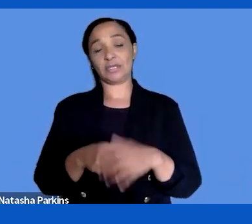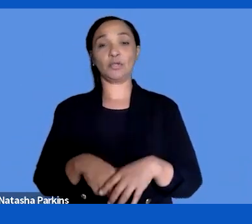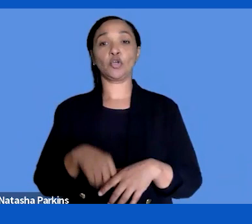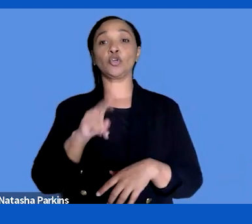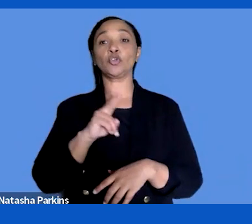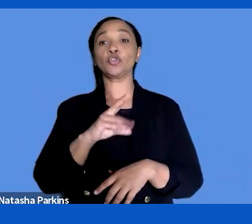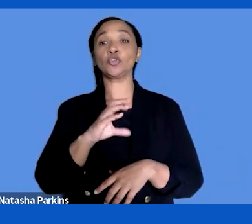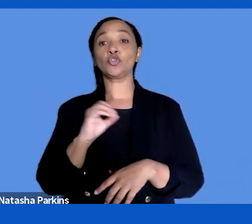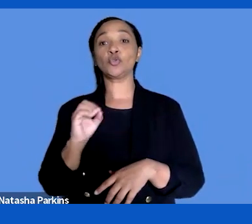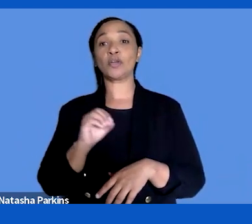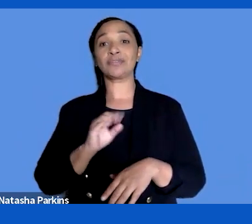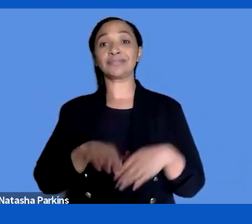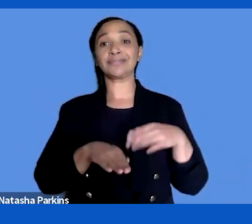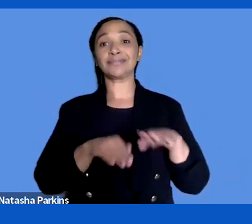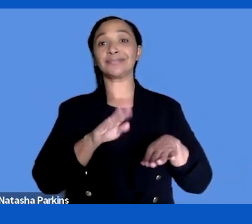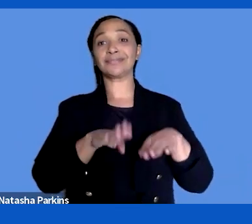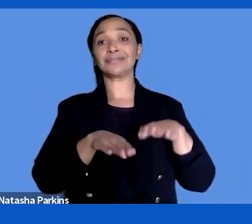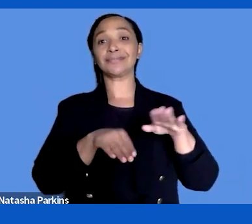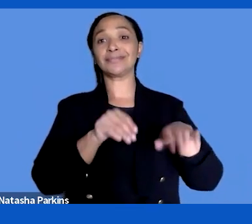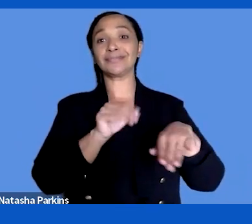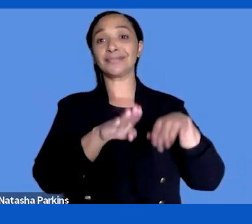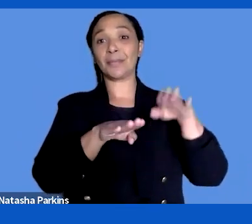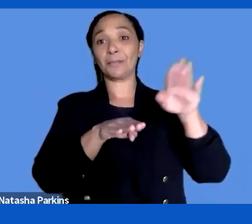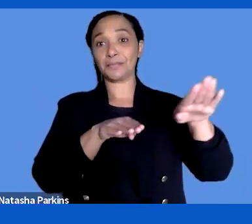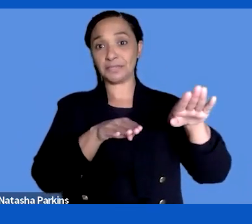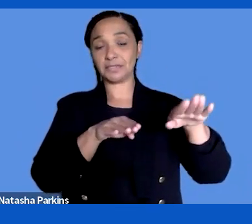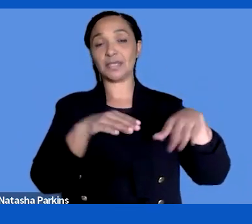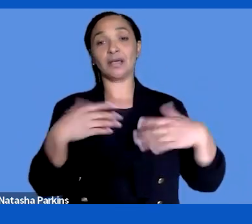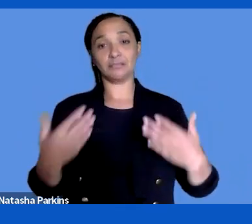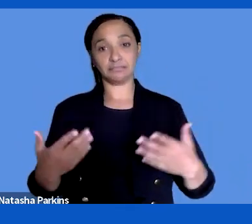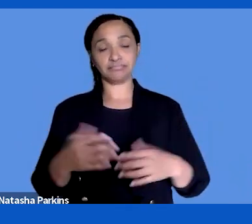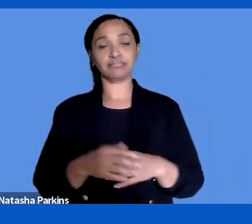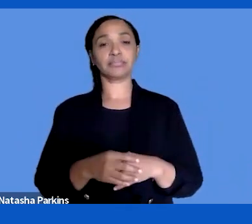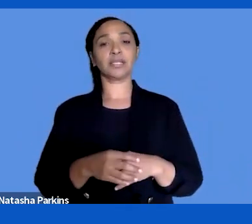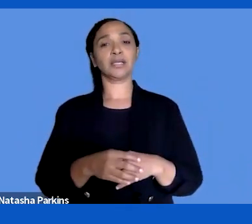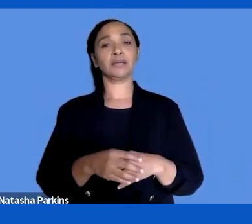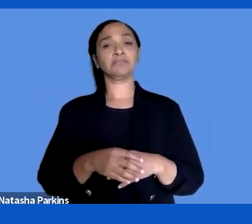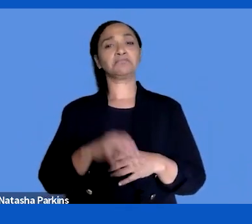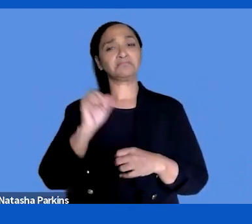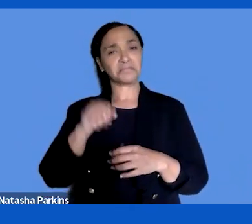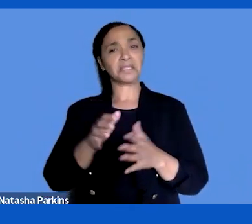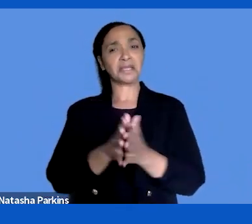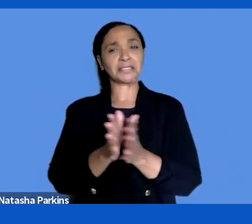get feedback something else. This explains in the best way, it fits the conformity,